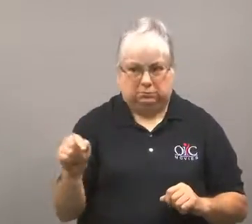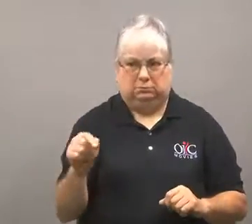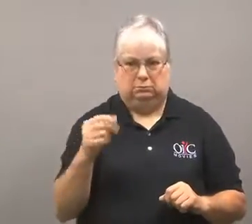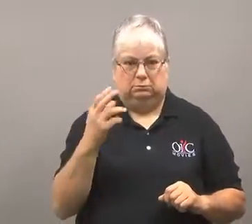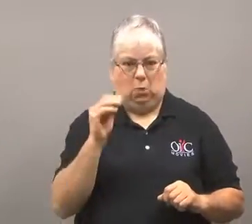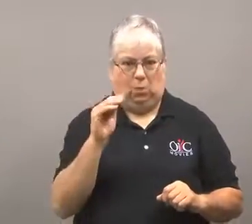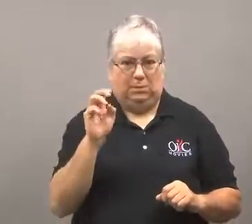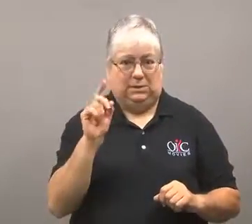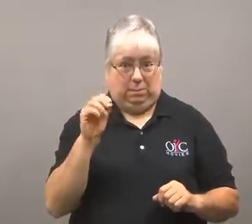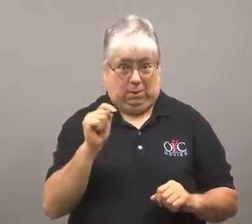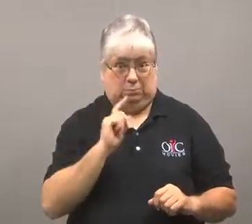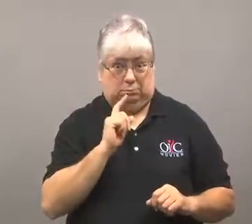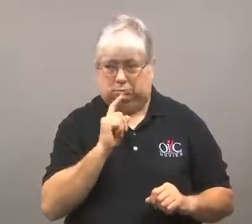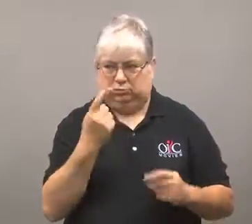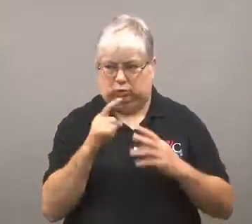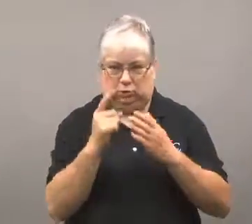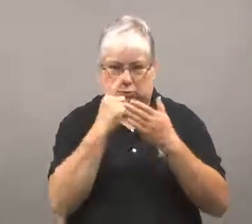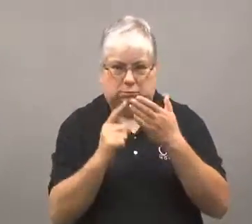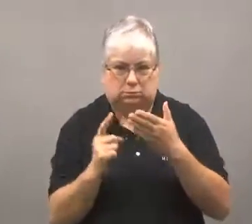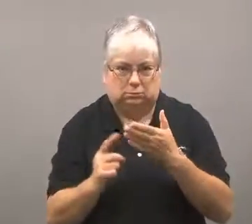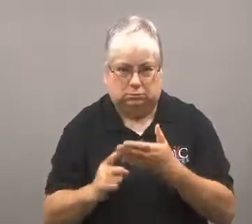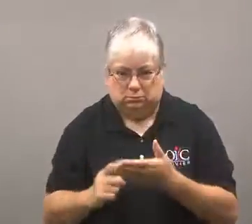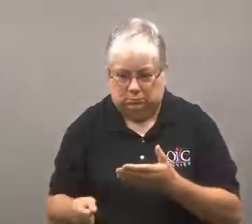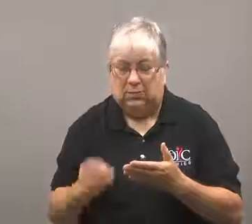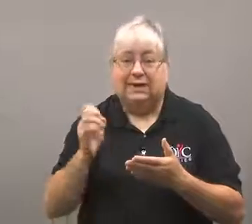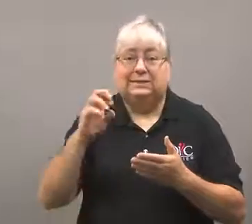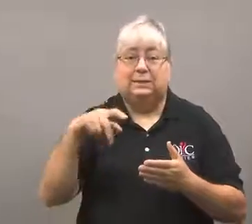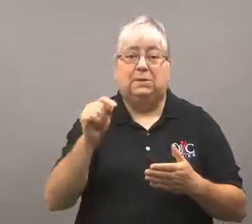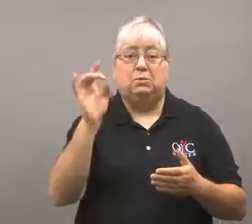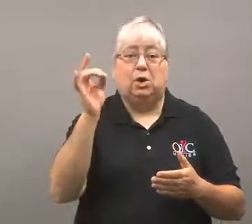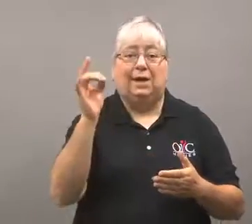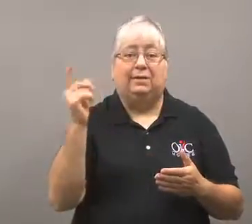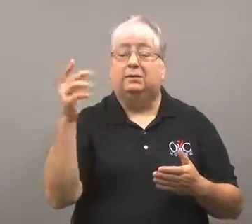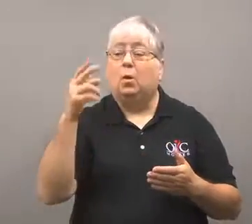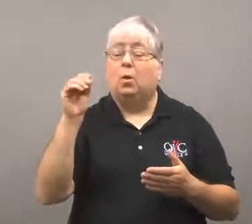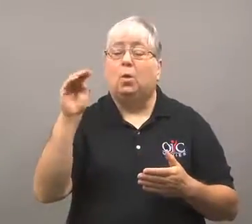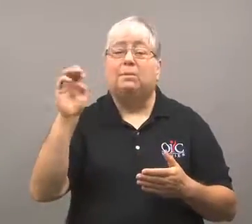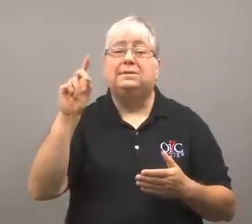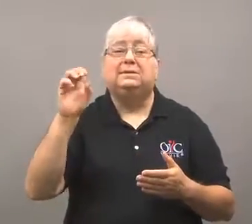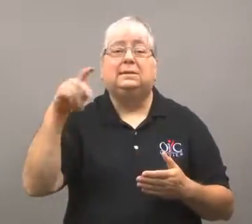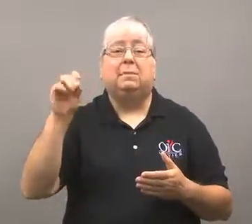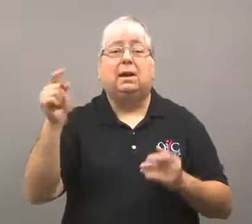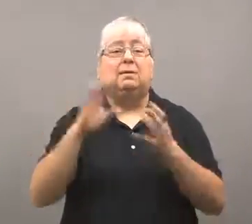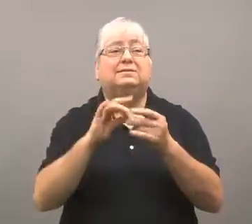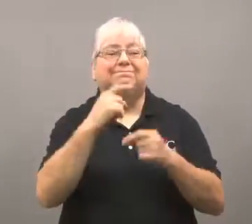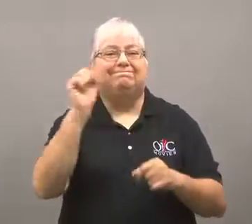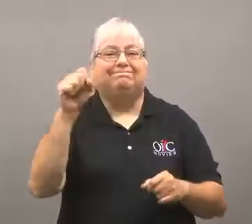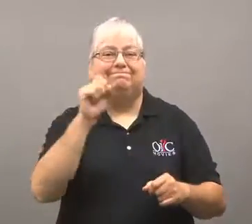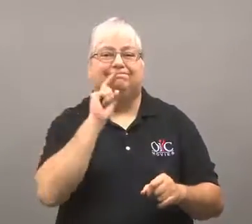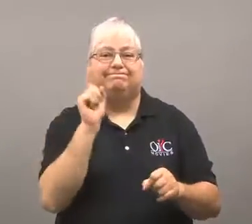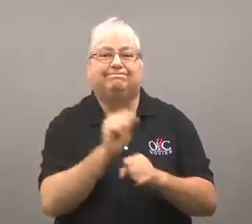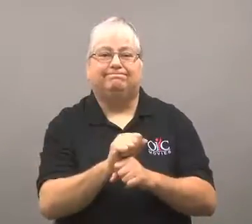Home Depot launched an investigation.